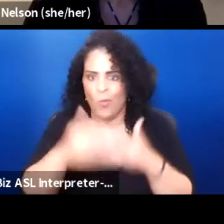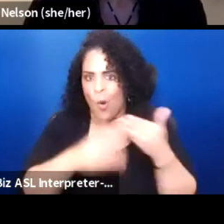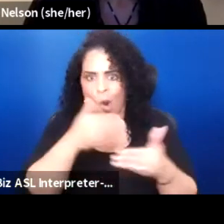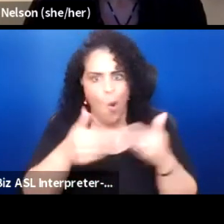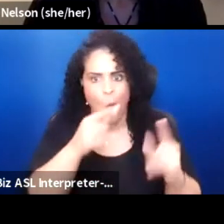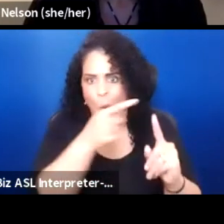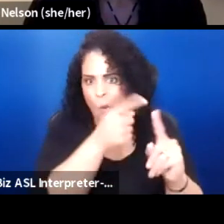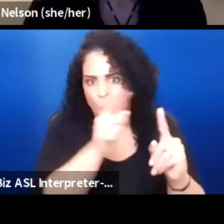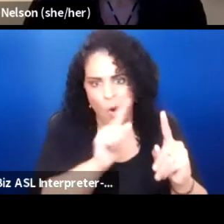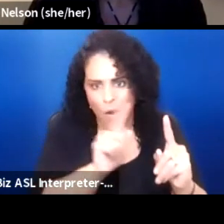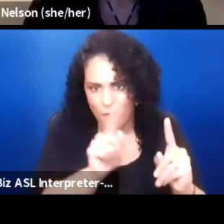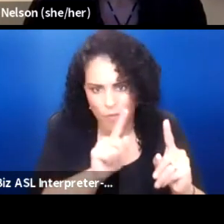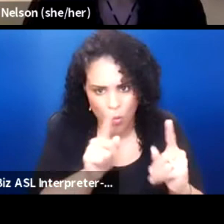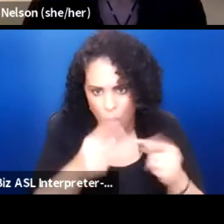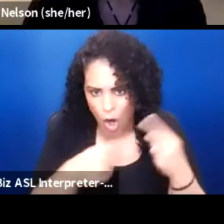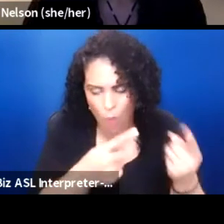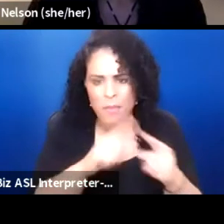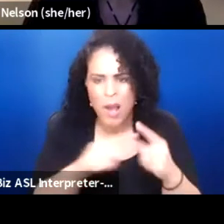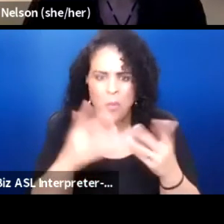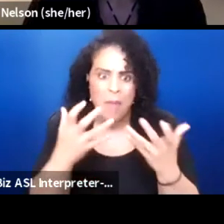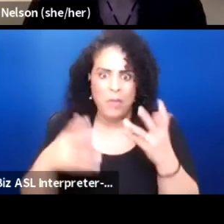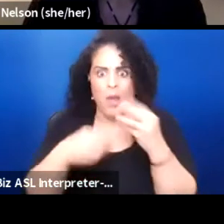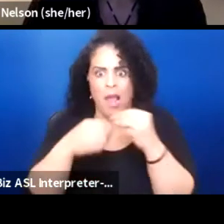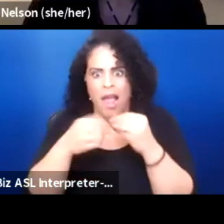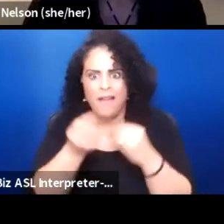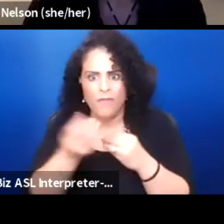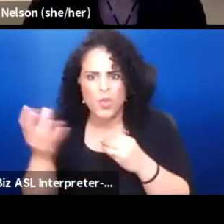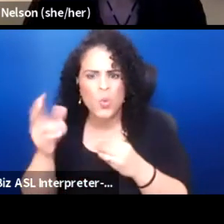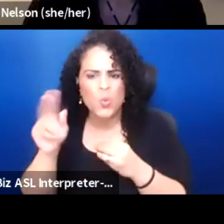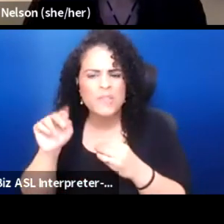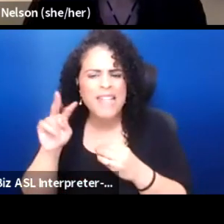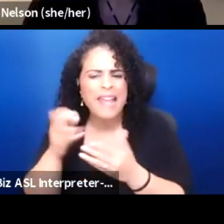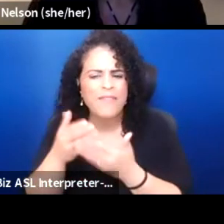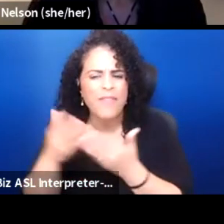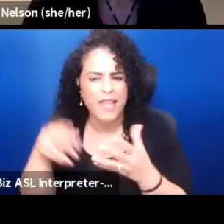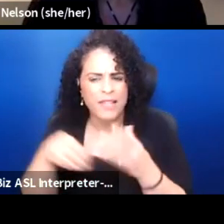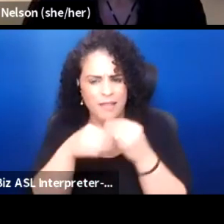but substantial changes take place.